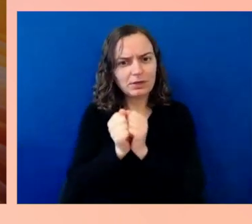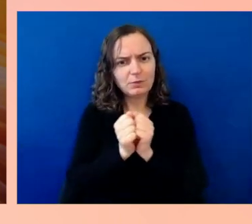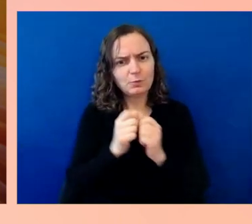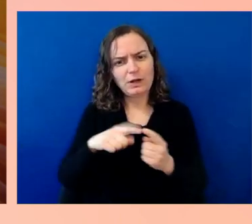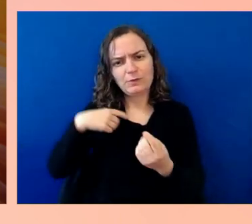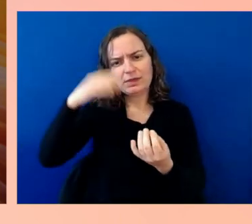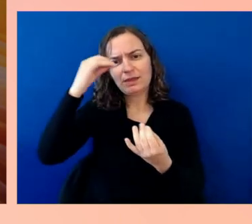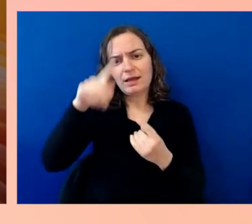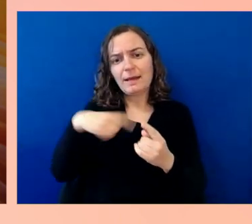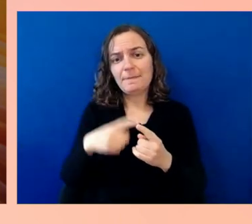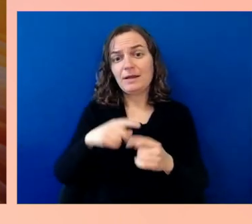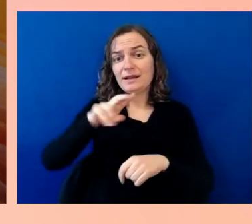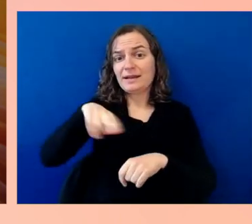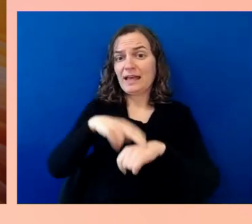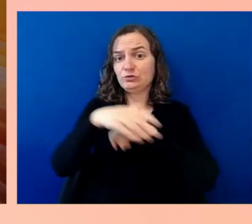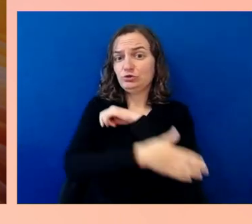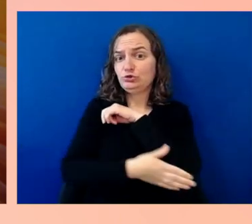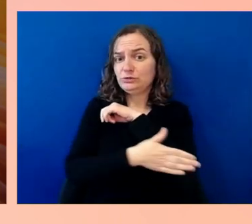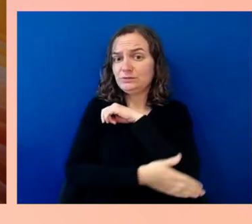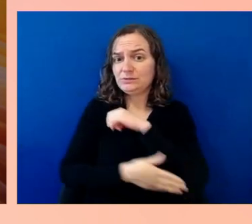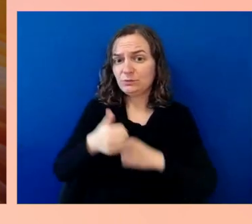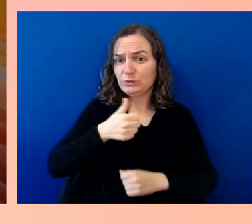I think, of public investments,